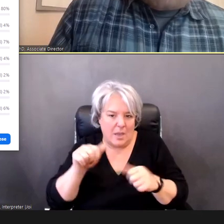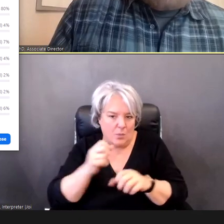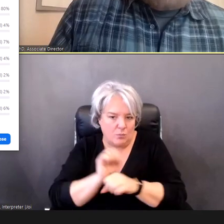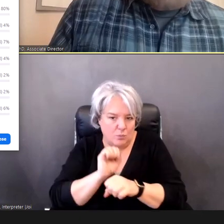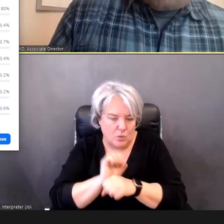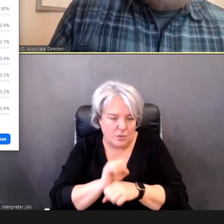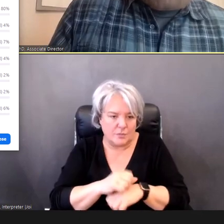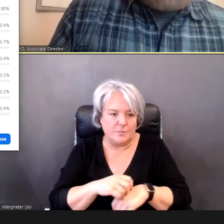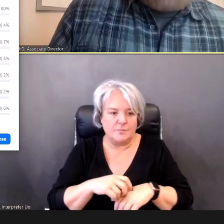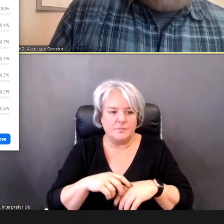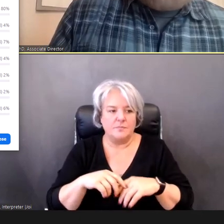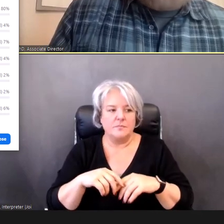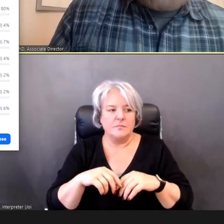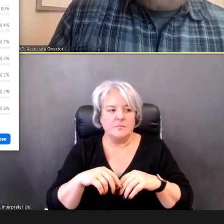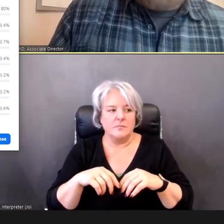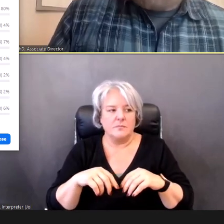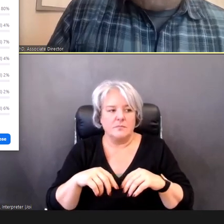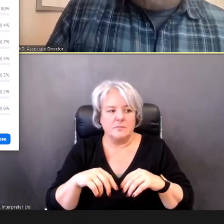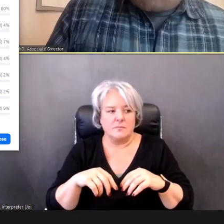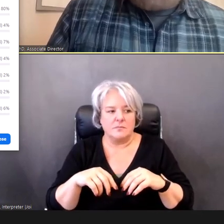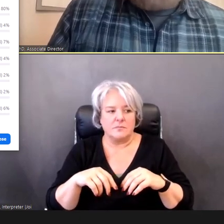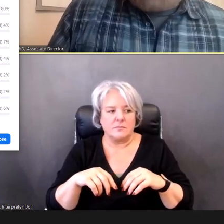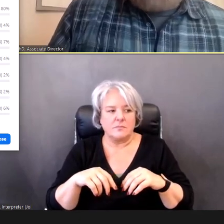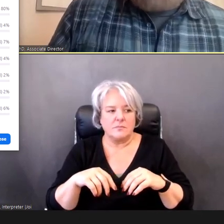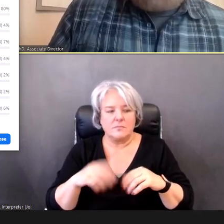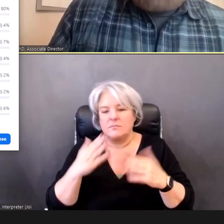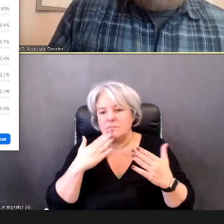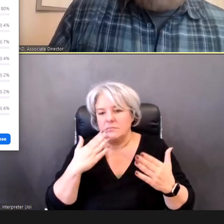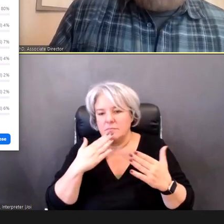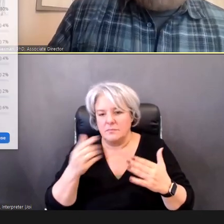So thank you, Gunnar, you can close that, close that down, Terry, did